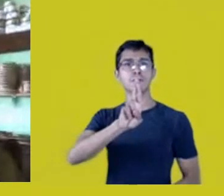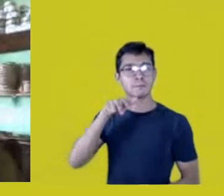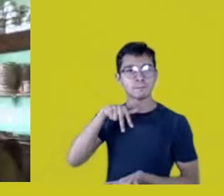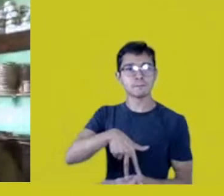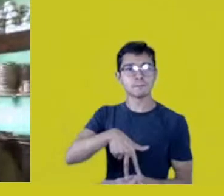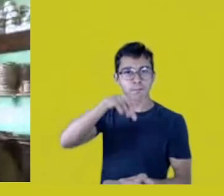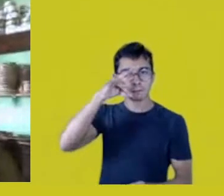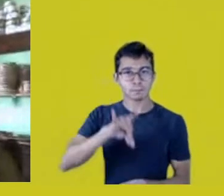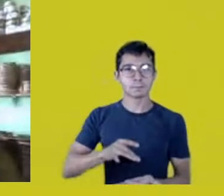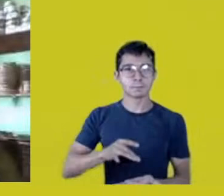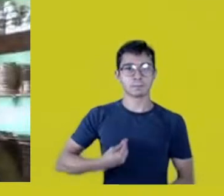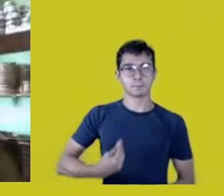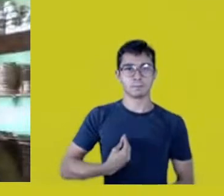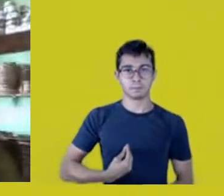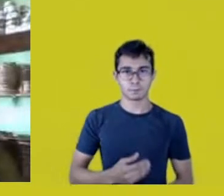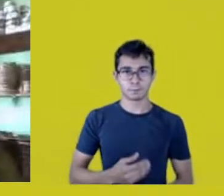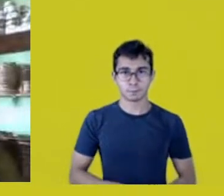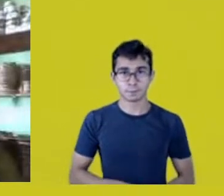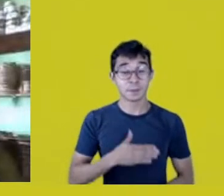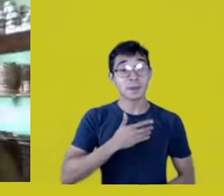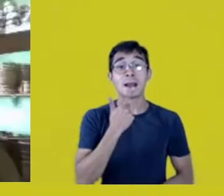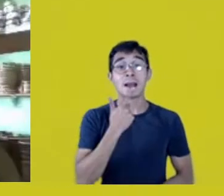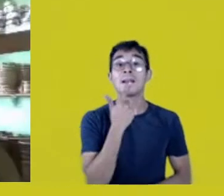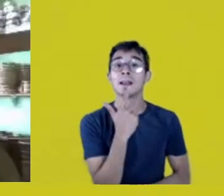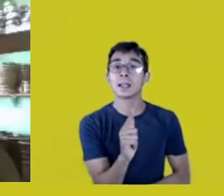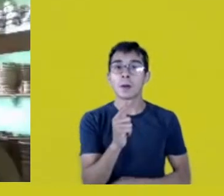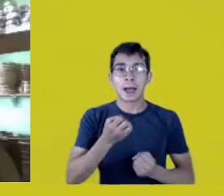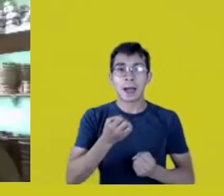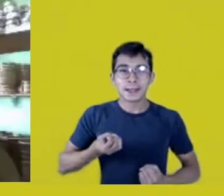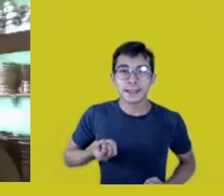In my language, there isn’t an expression to say “thank you”,